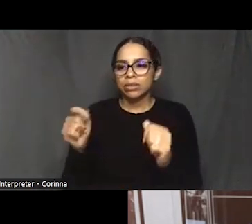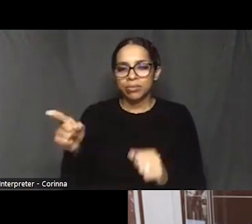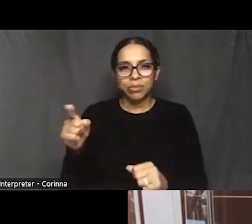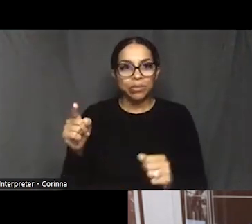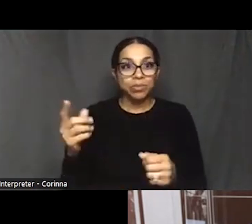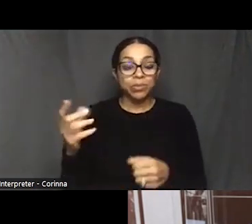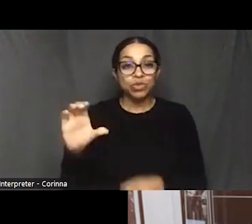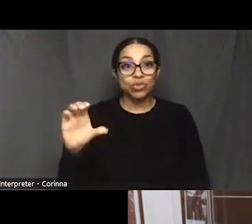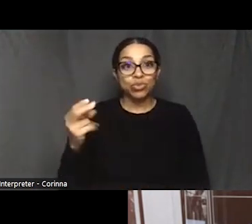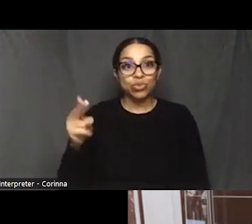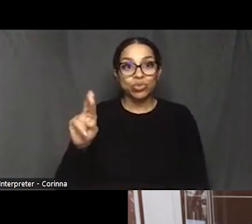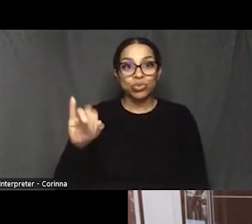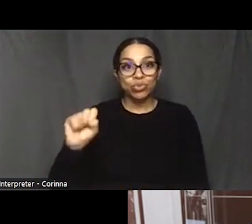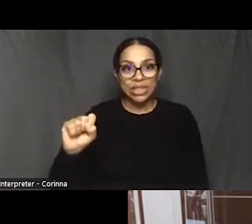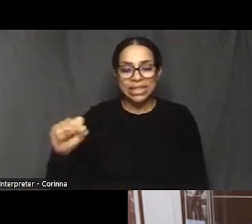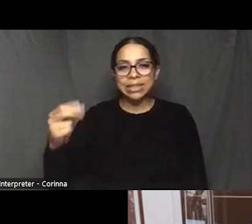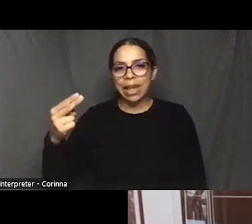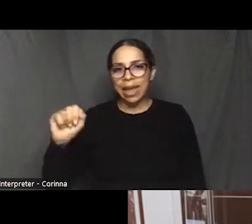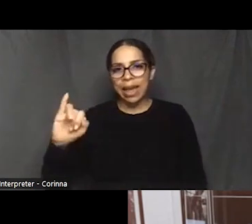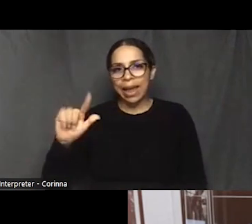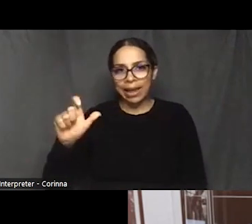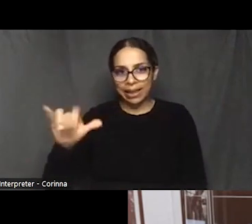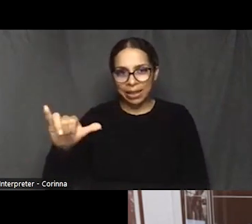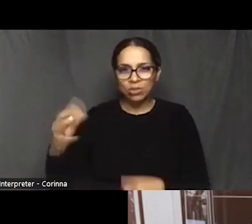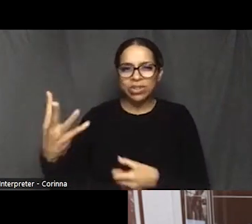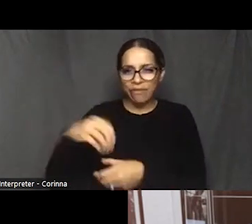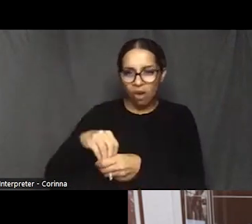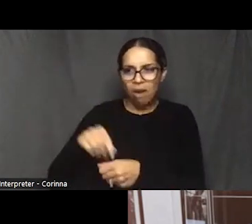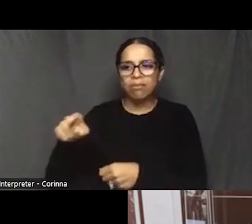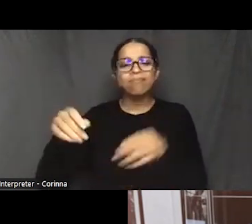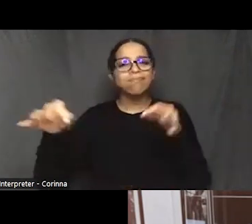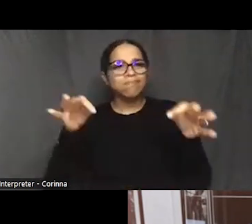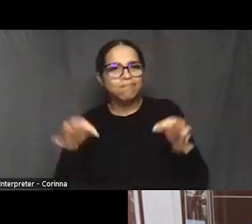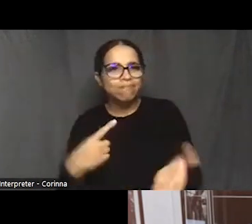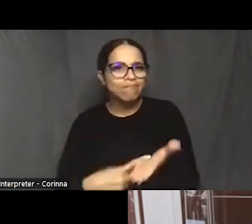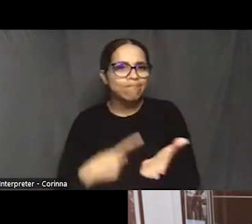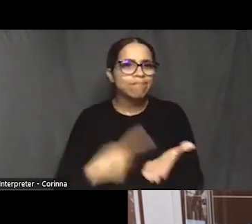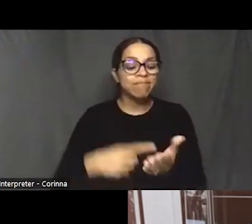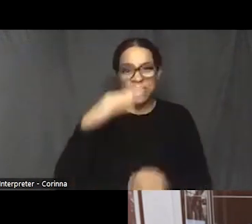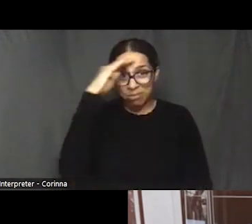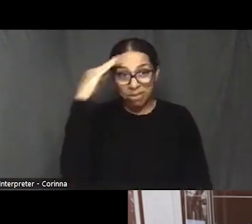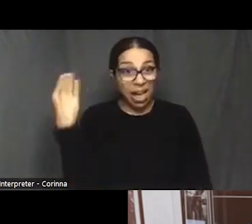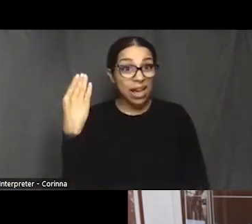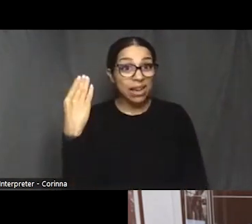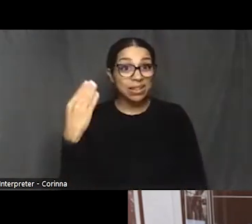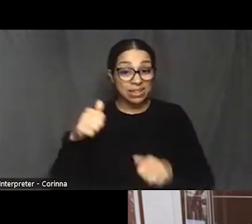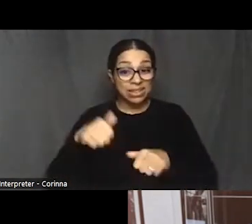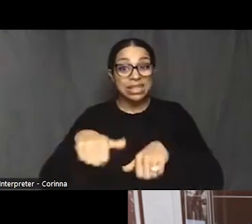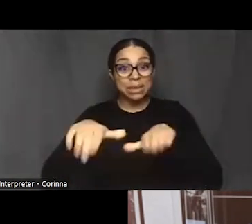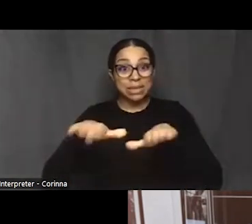It was talking also about how black cemeteries are in peril.